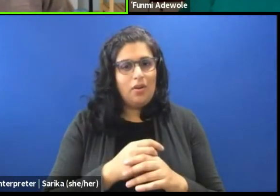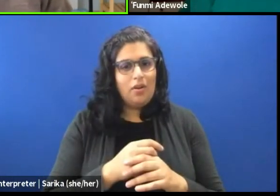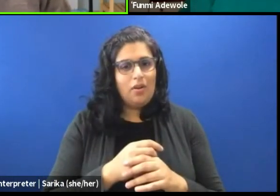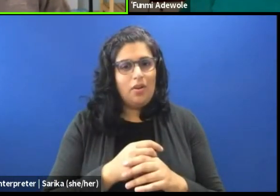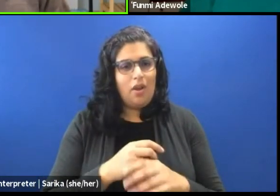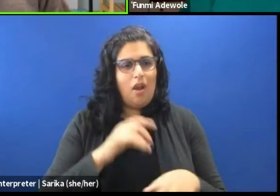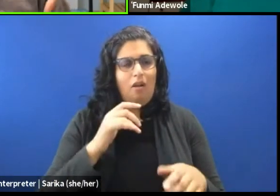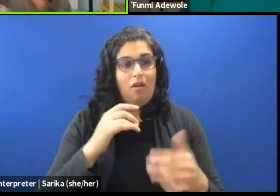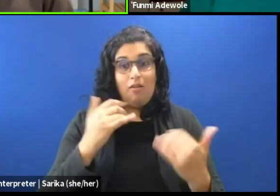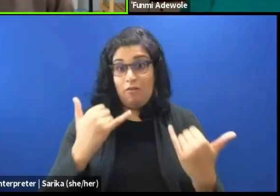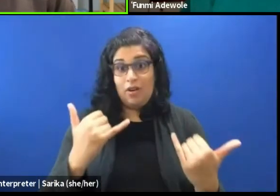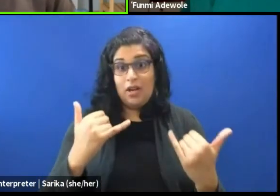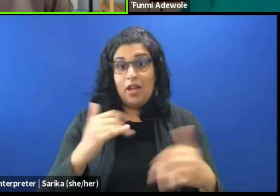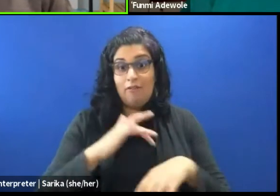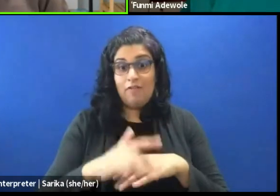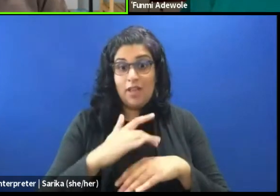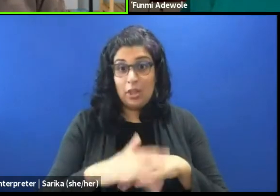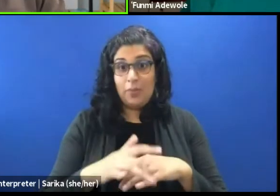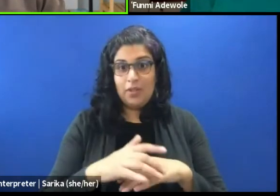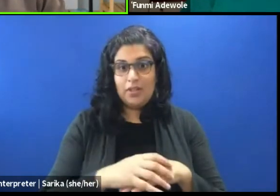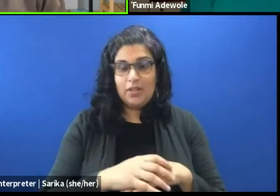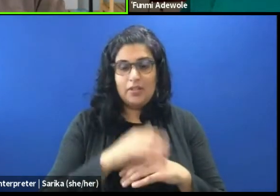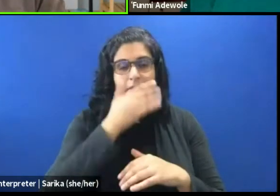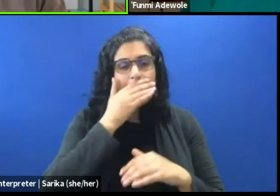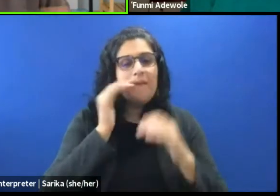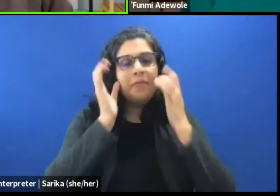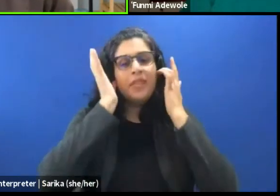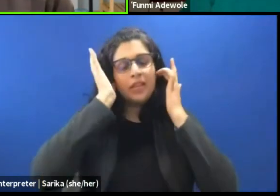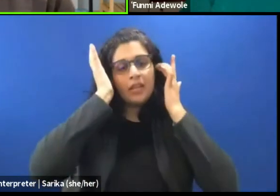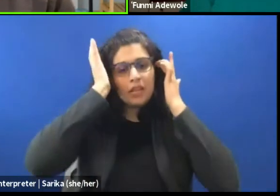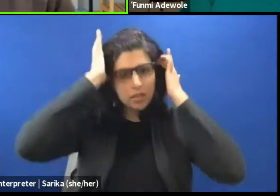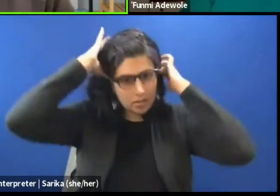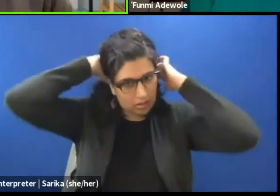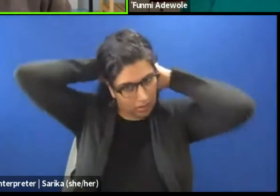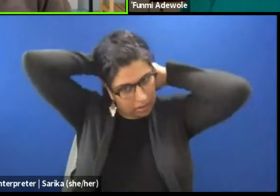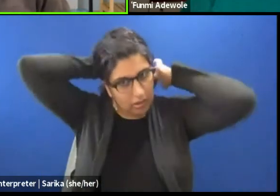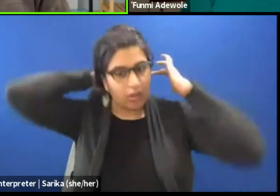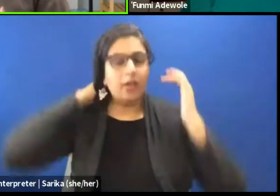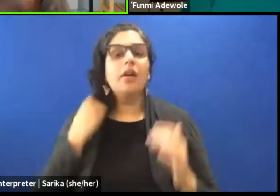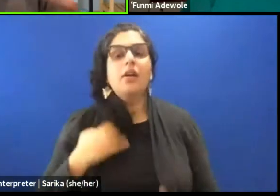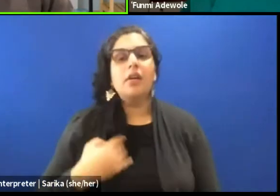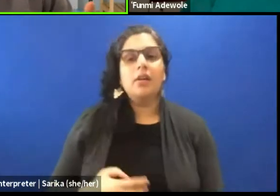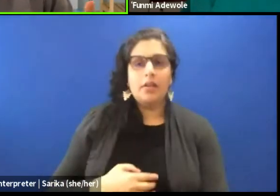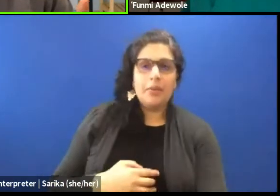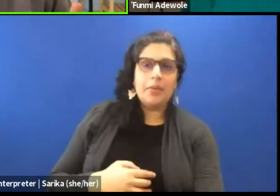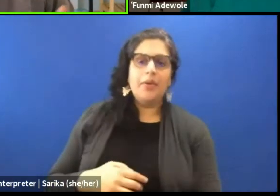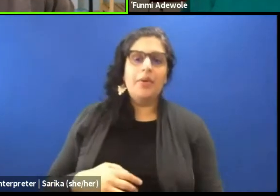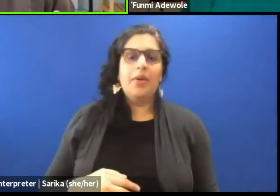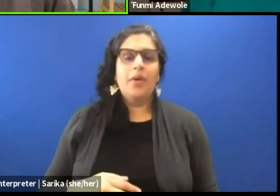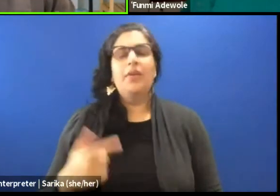It seems and I am not 100% sure of it, 'cause I have never done research around